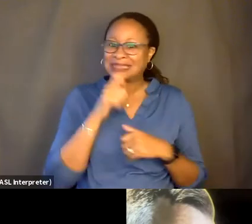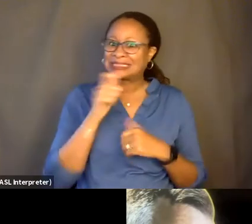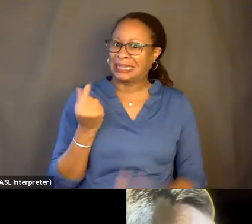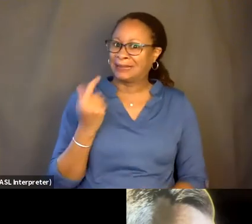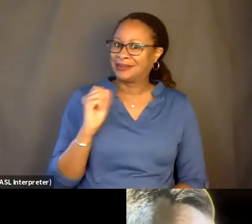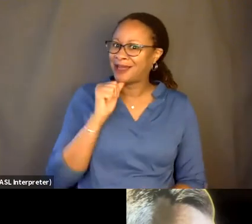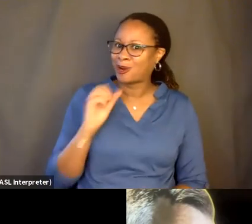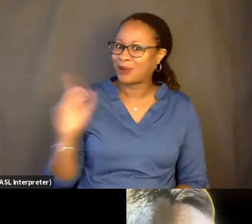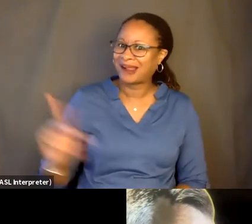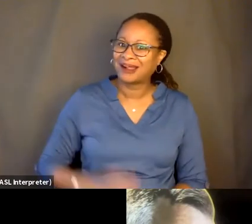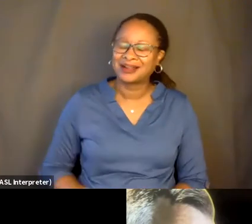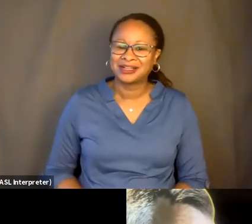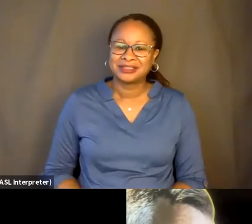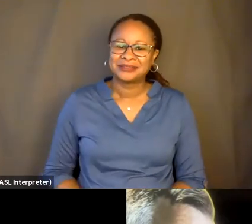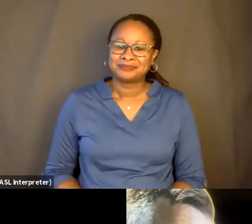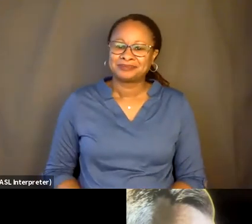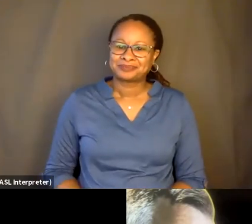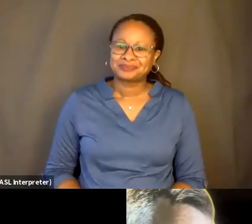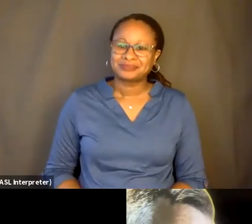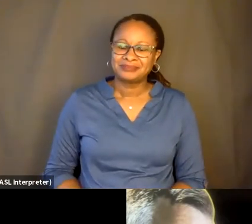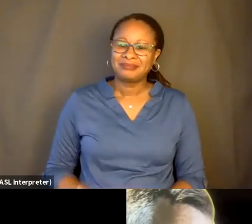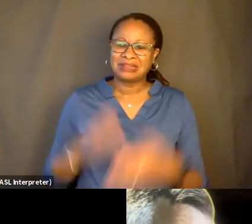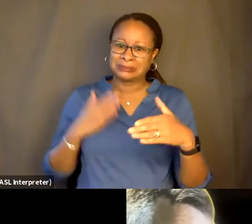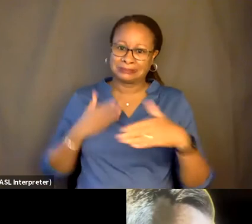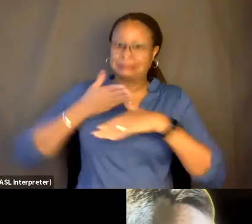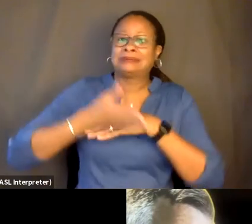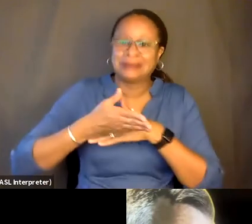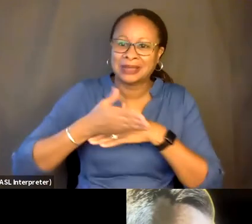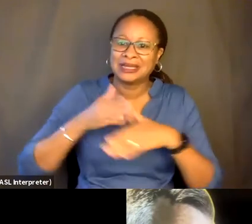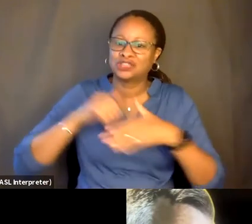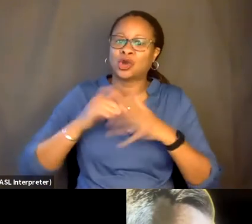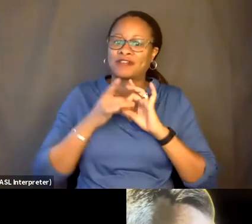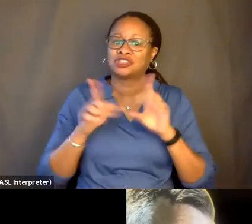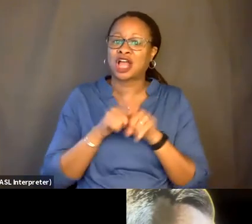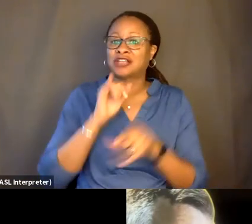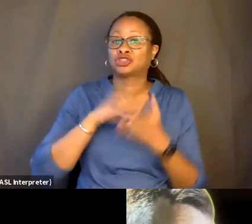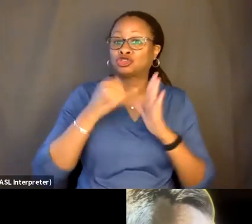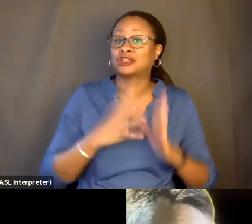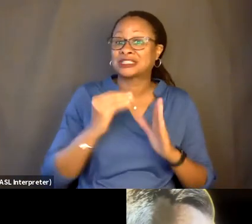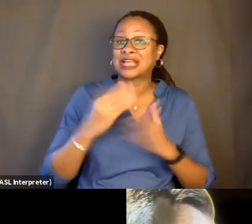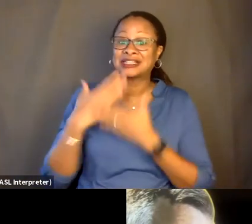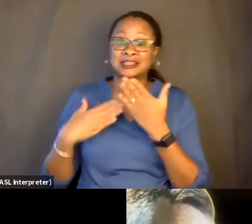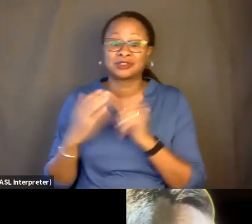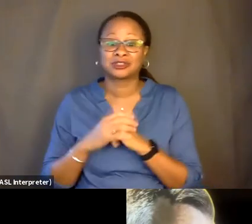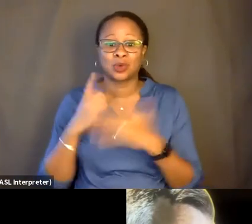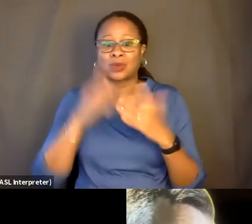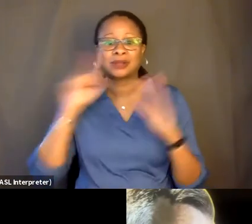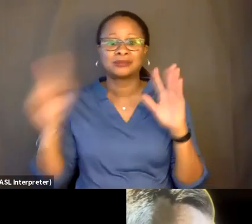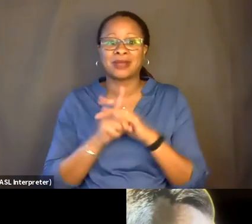It's a little transgressive to our relationship as journalist and subject. So what comes to mind?